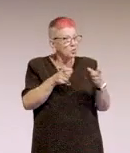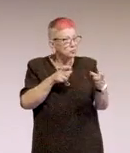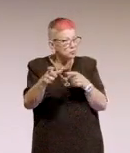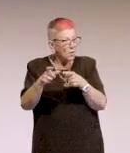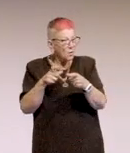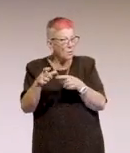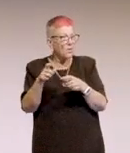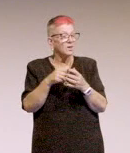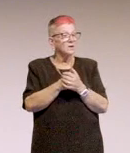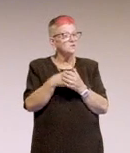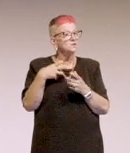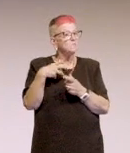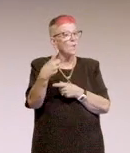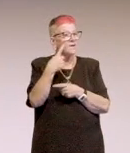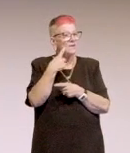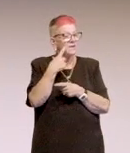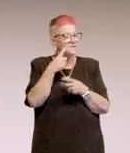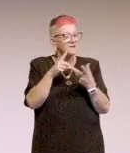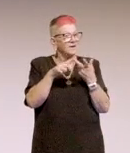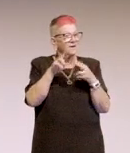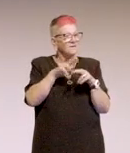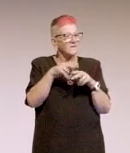It's just easier if you have everyone passing the same message